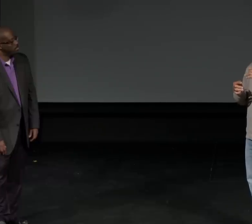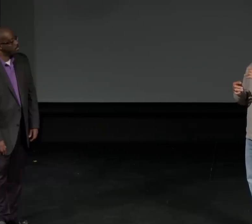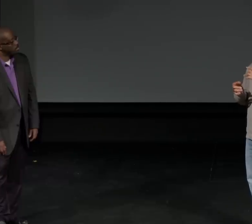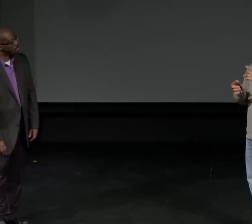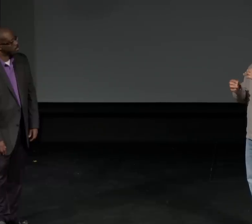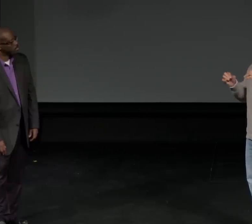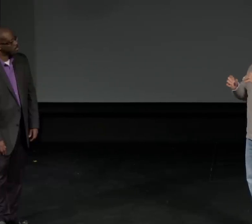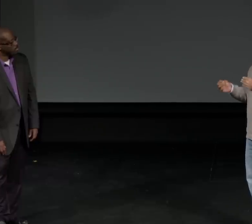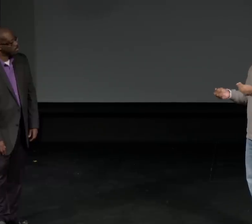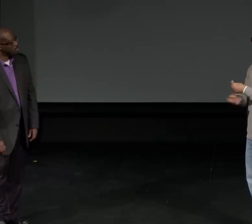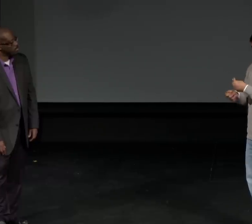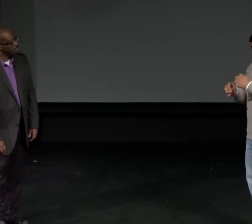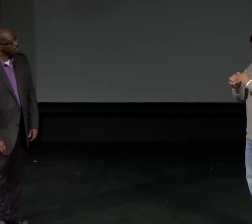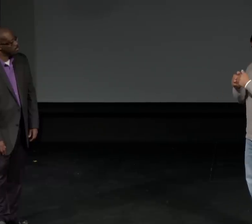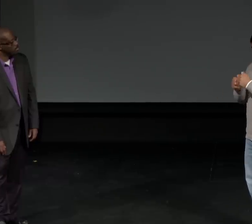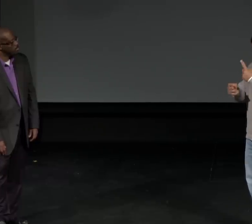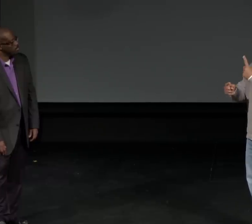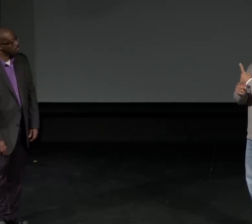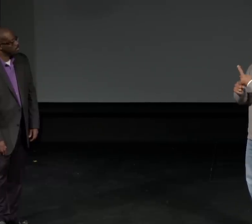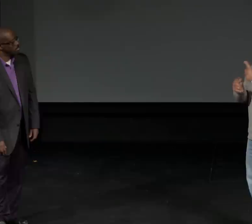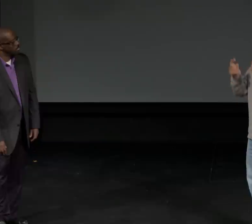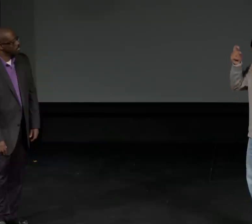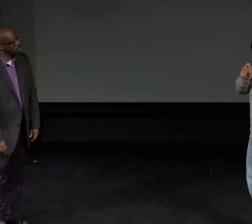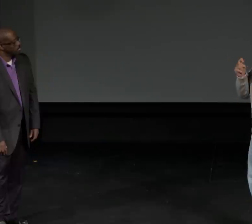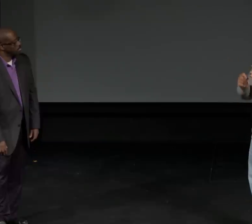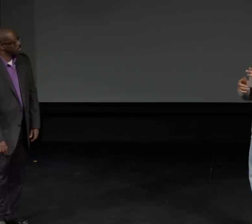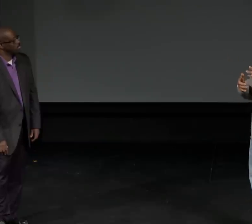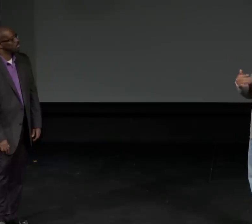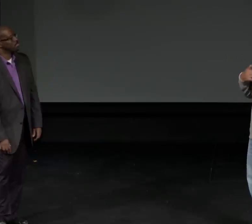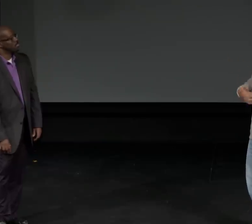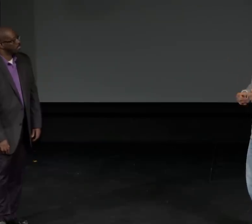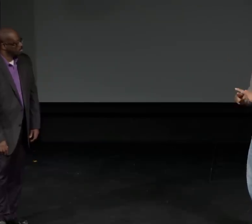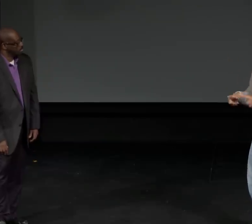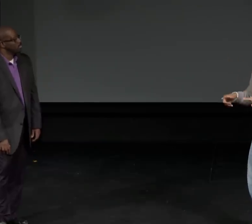So does that mean in the past there was some type